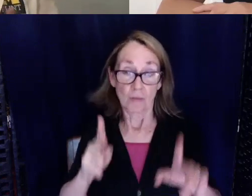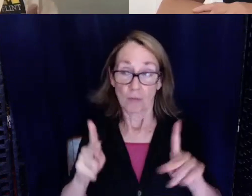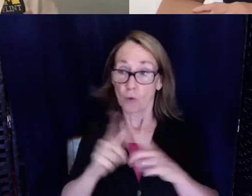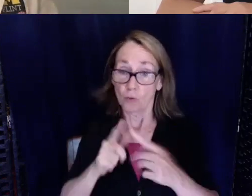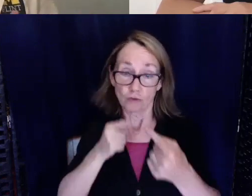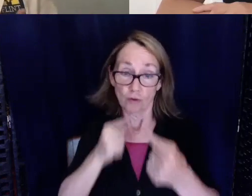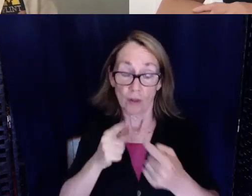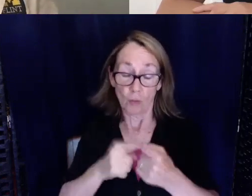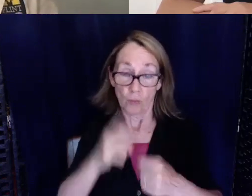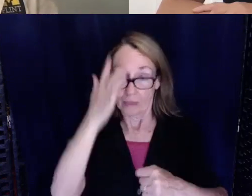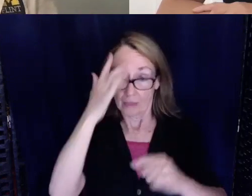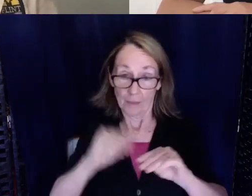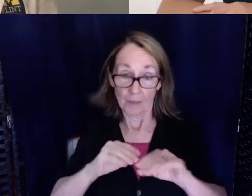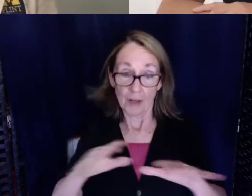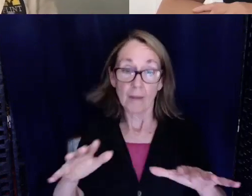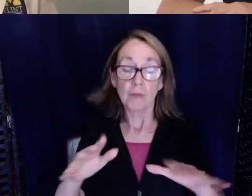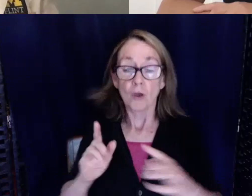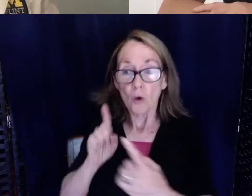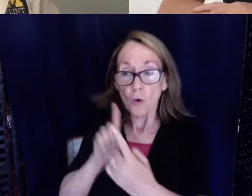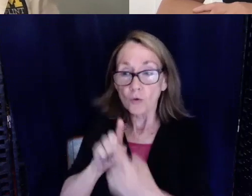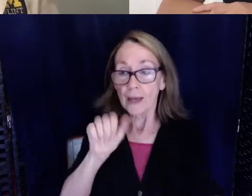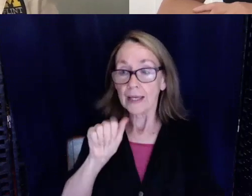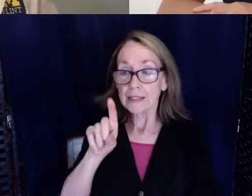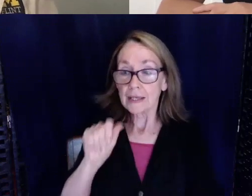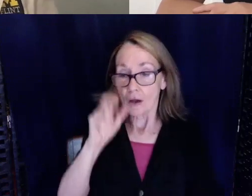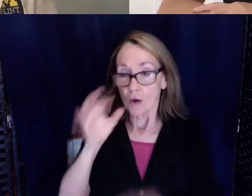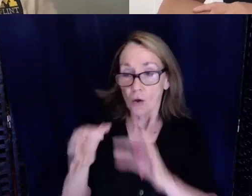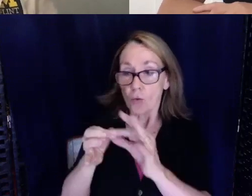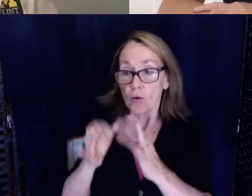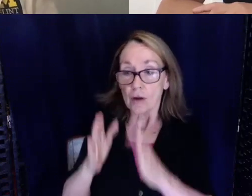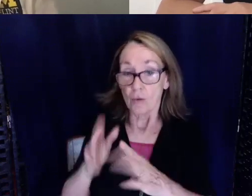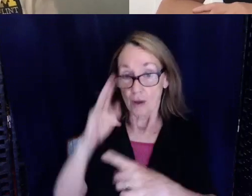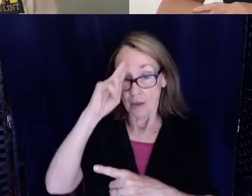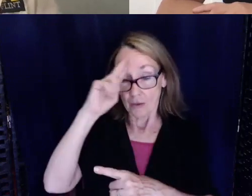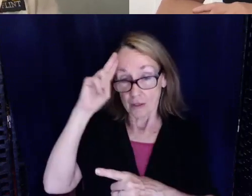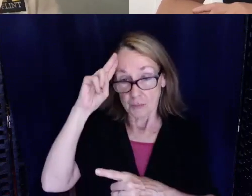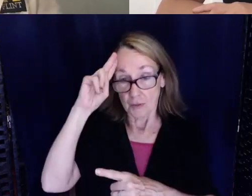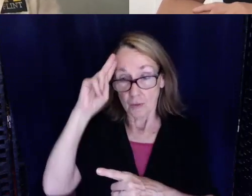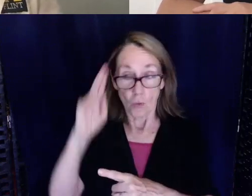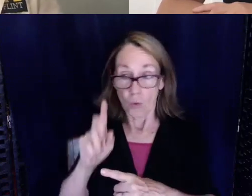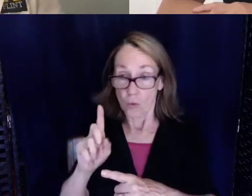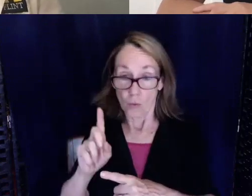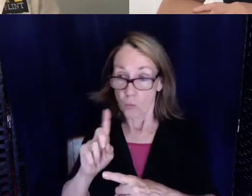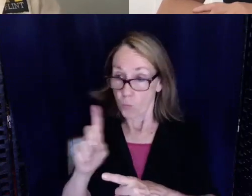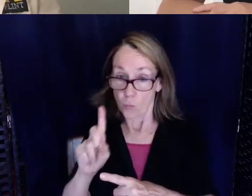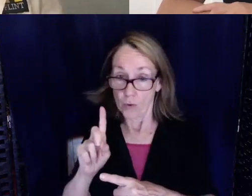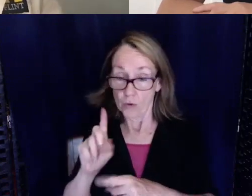is to go right to the ADA coordinator at your hospital or the clinic or wherever you work and because they're well-versed in the